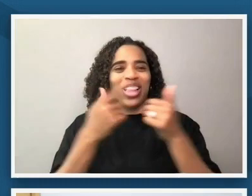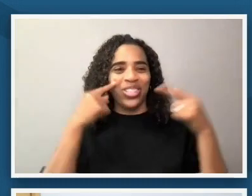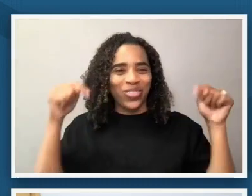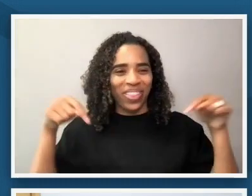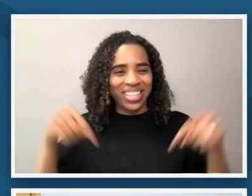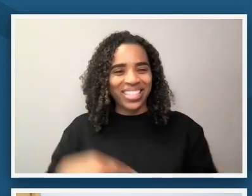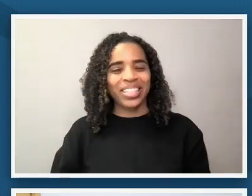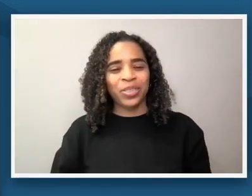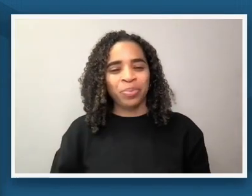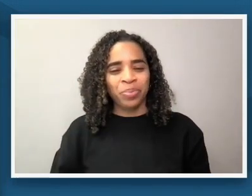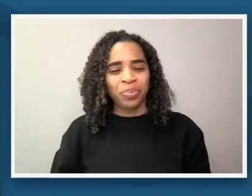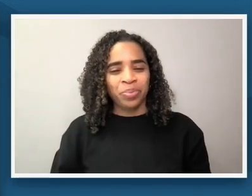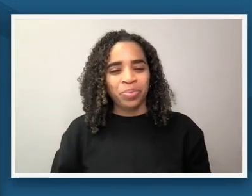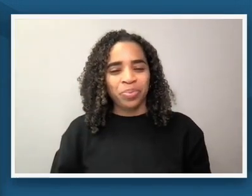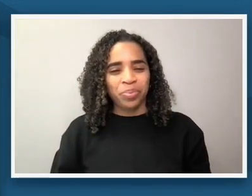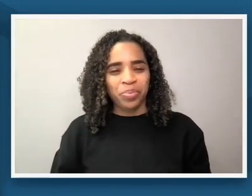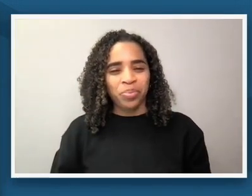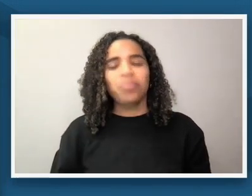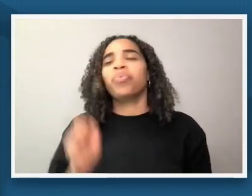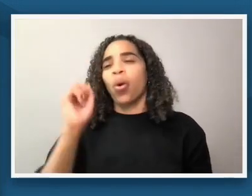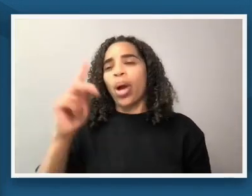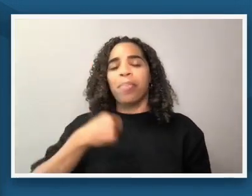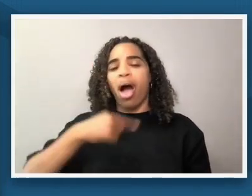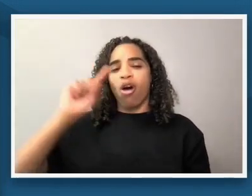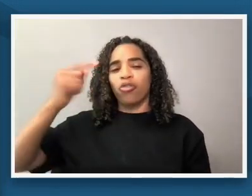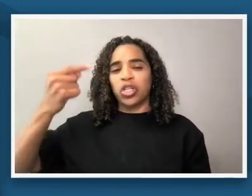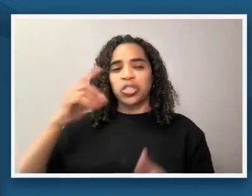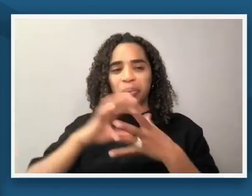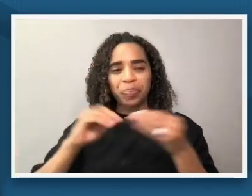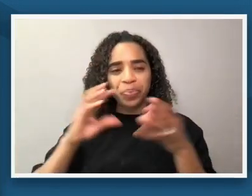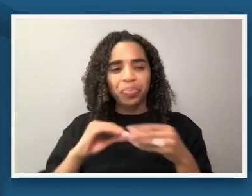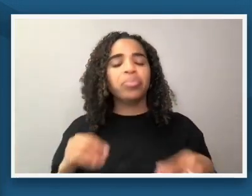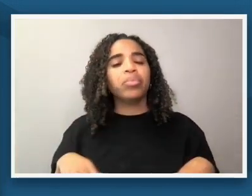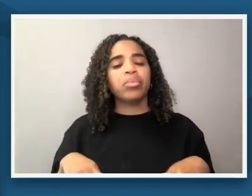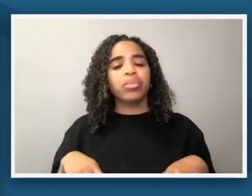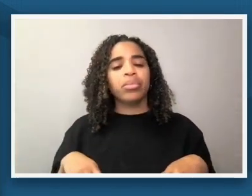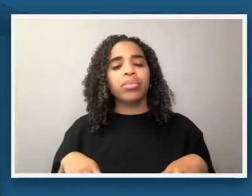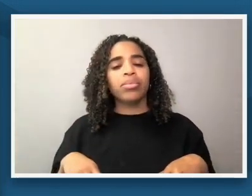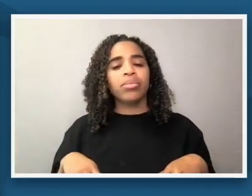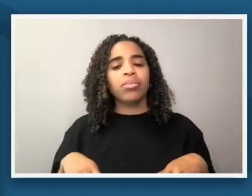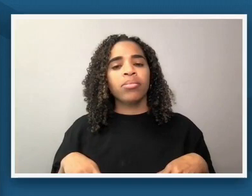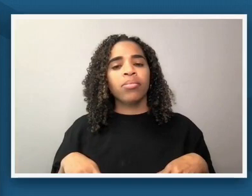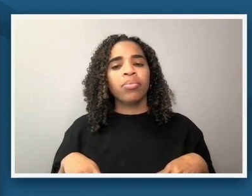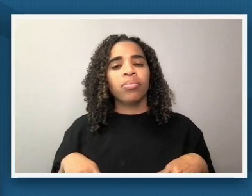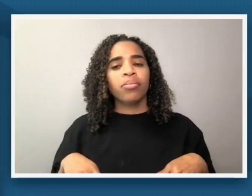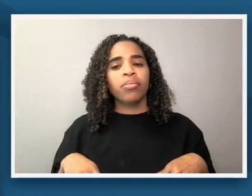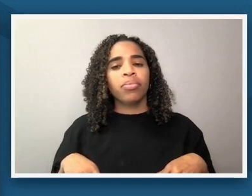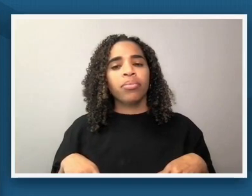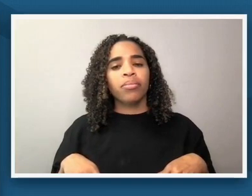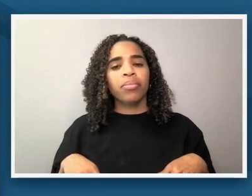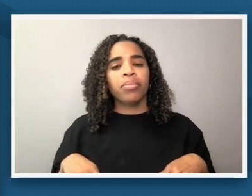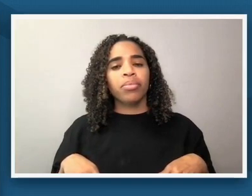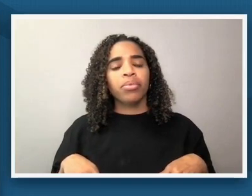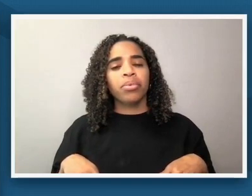i'll go first um i think as everybody